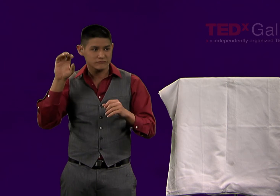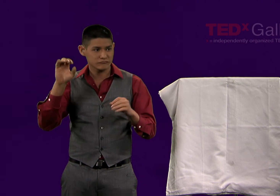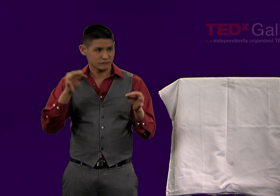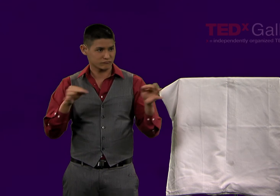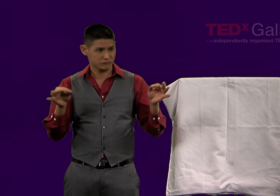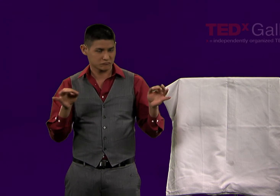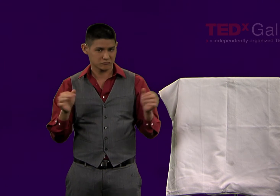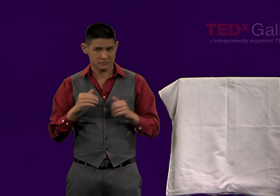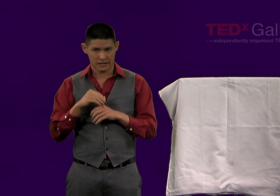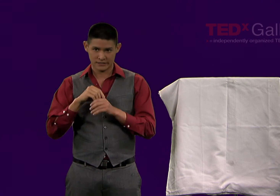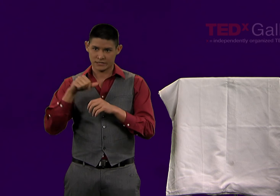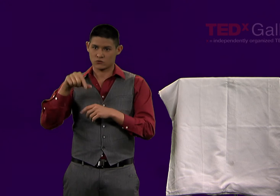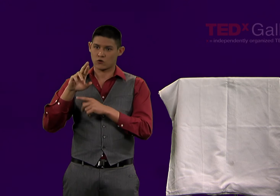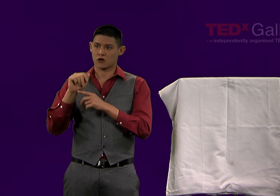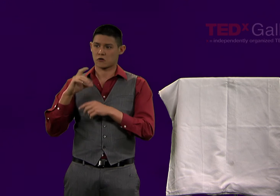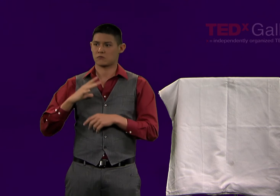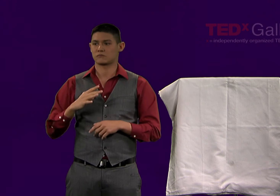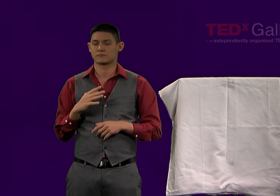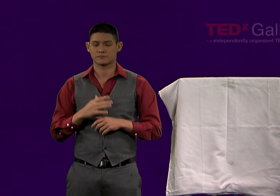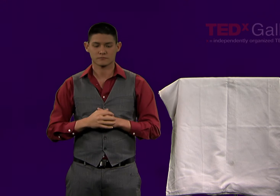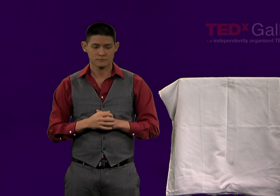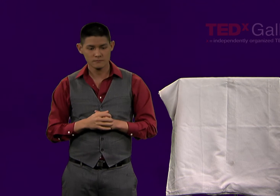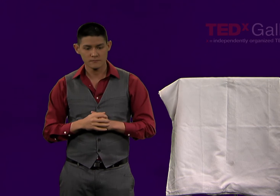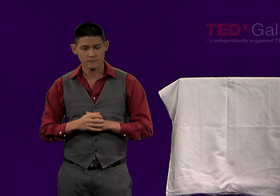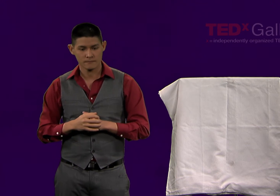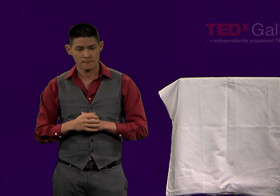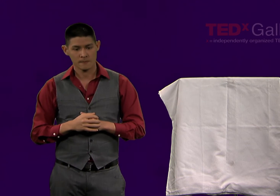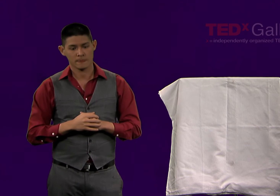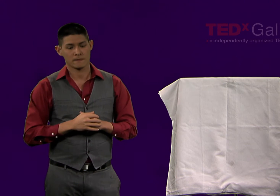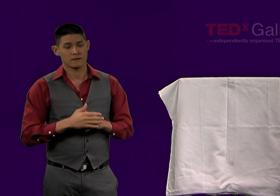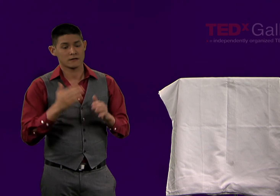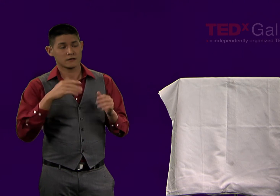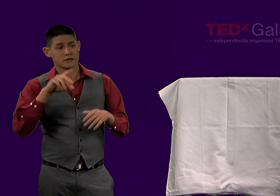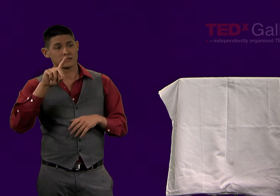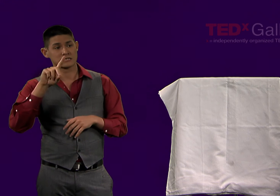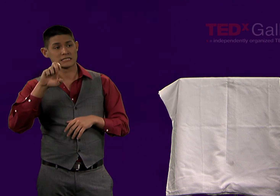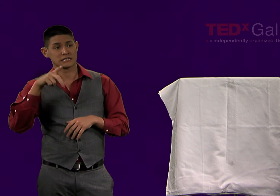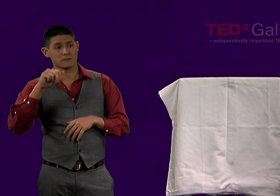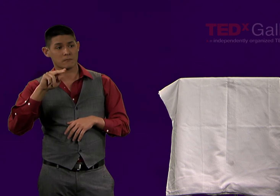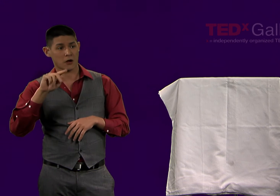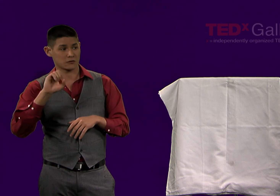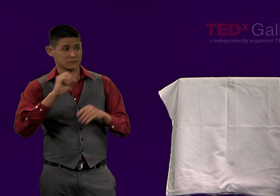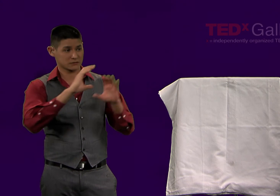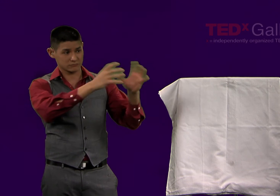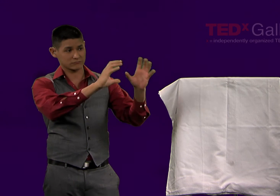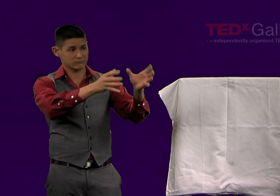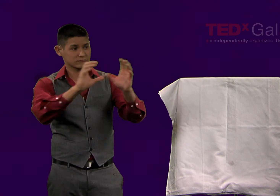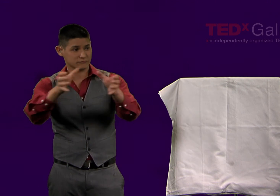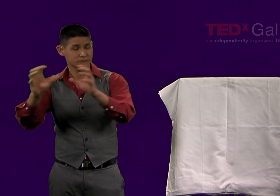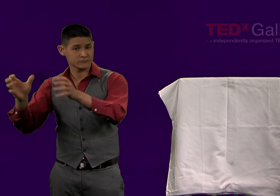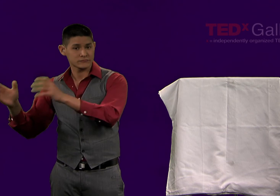all of these citations could be done in the relevant format in Sign Language by use of QR codes.